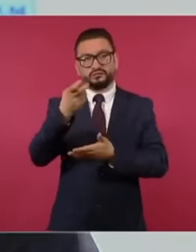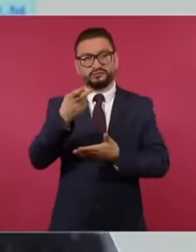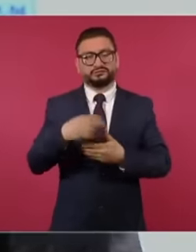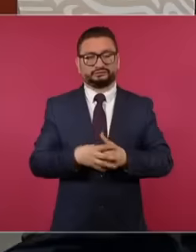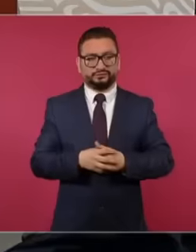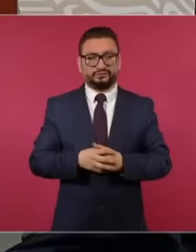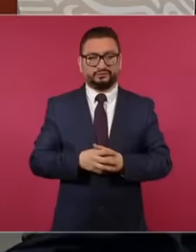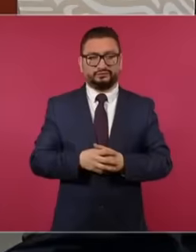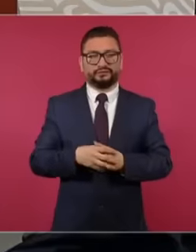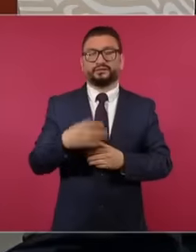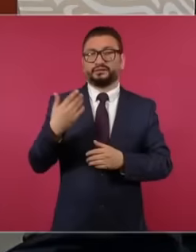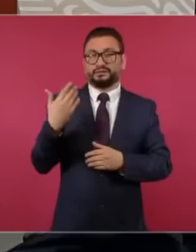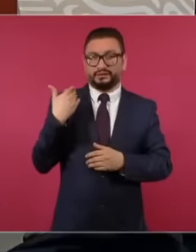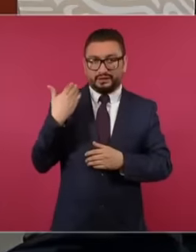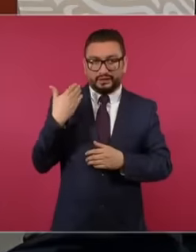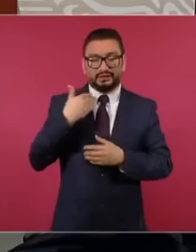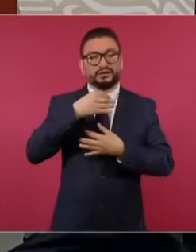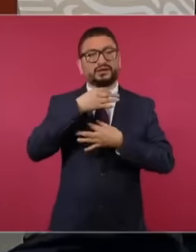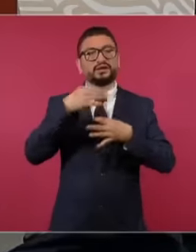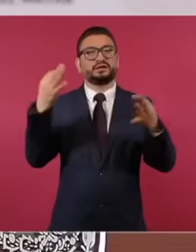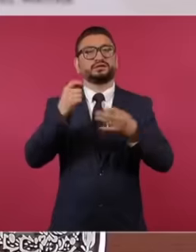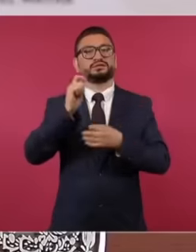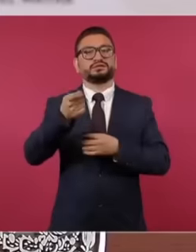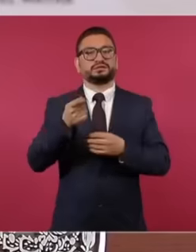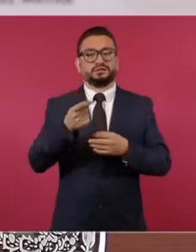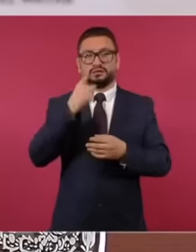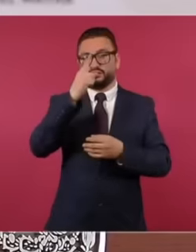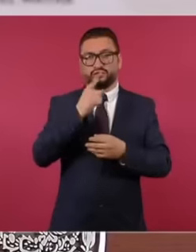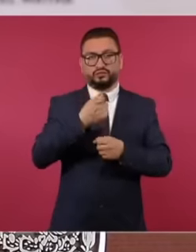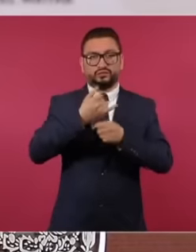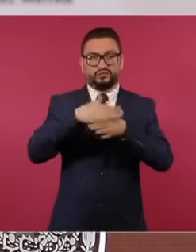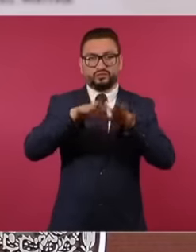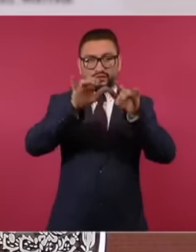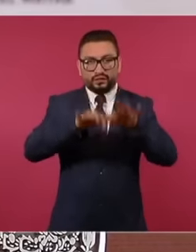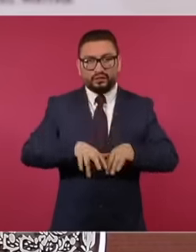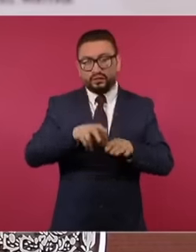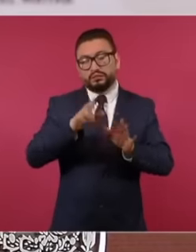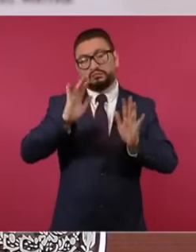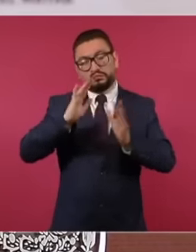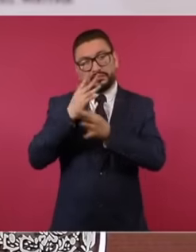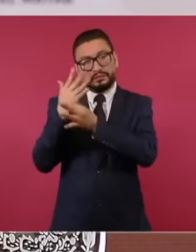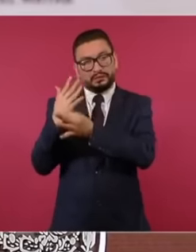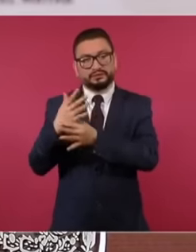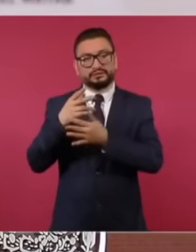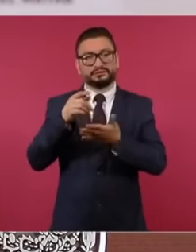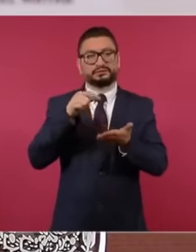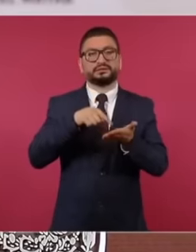that's why recently It was declared that a report supposedly about